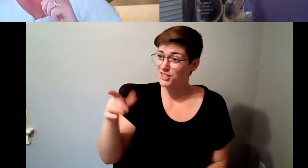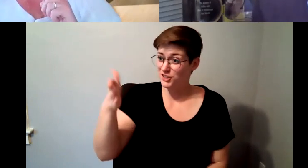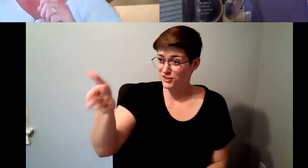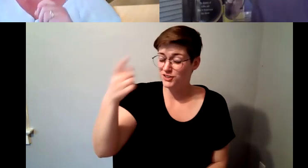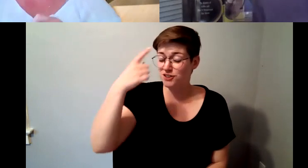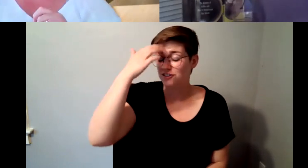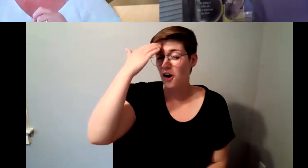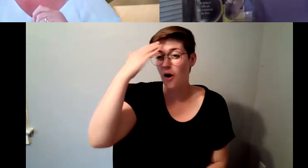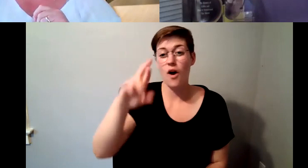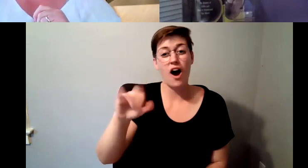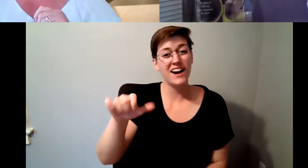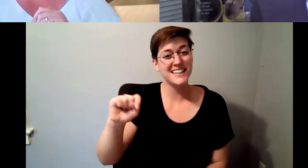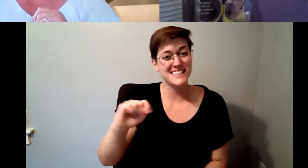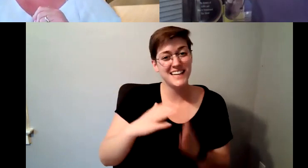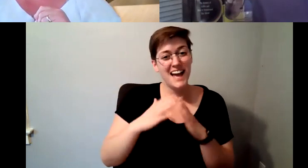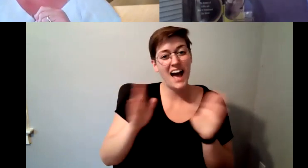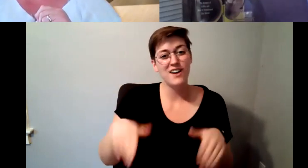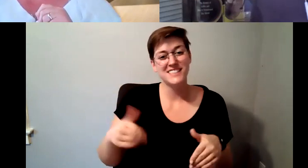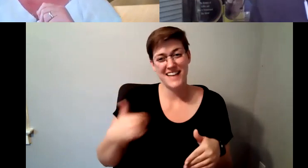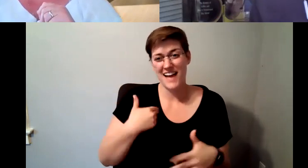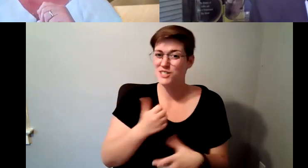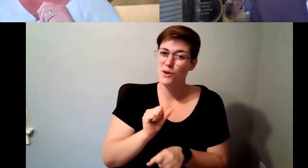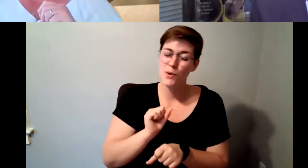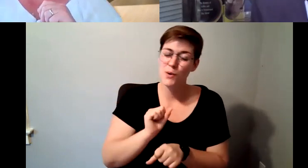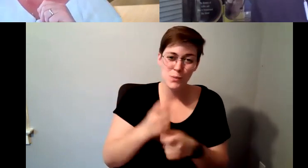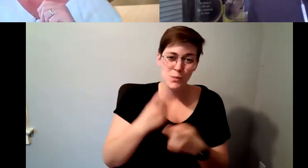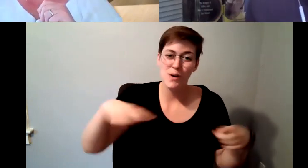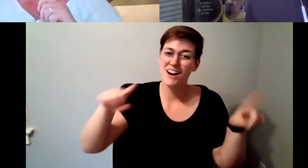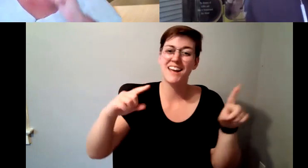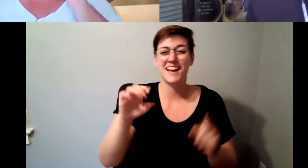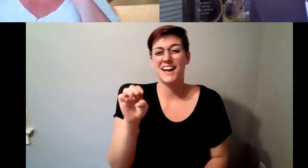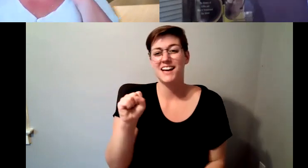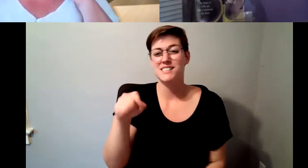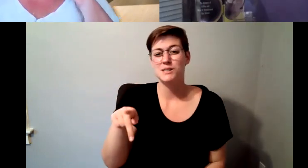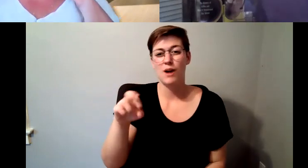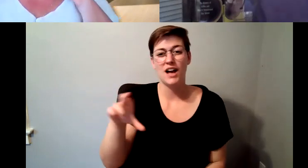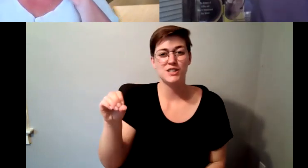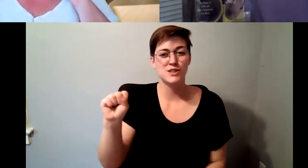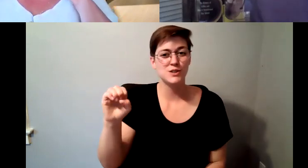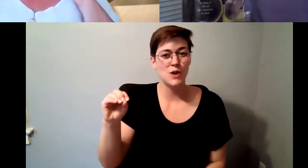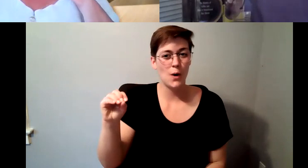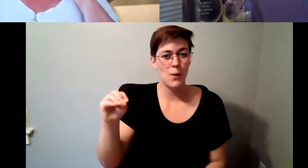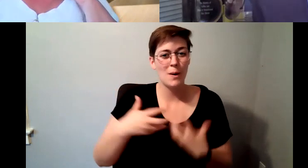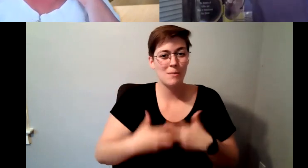that awaits your next visit. D. Major Cohen: Good yeah that we're going to do this in person at RIT because the one